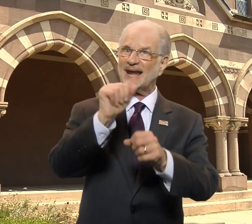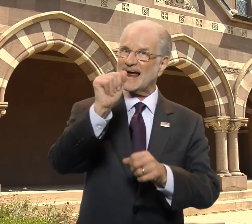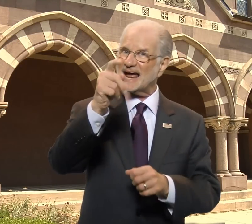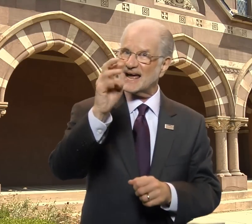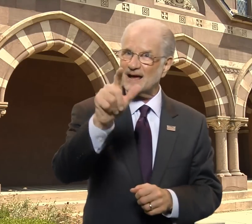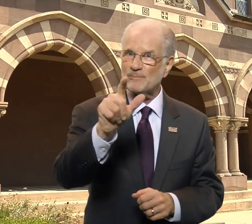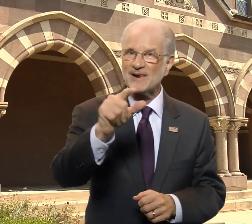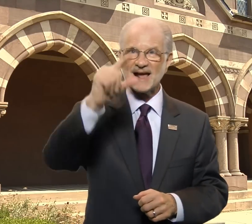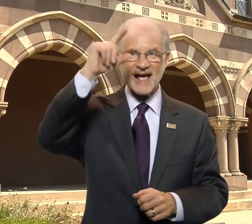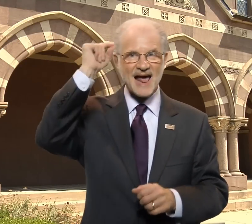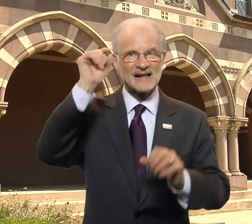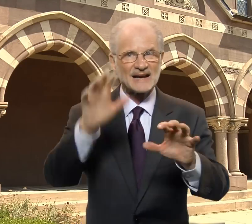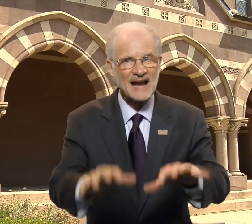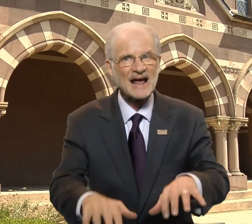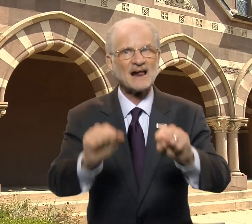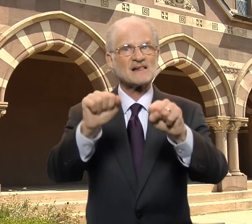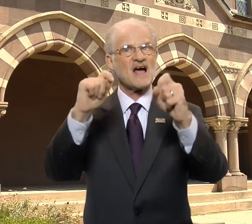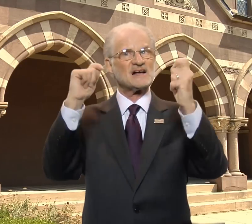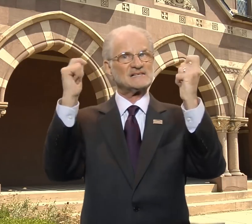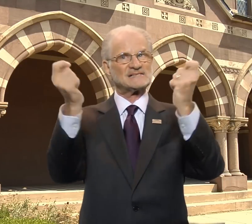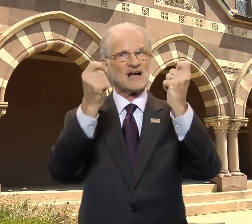In April, Gallaudet held a ceremony